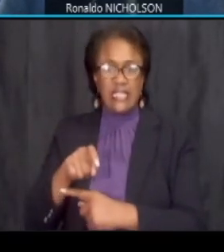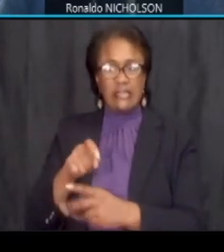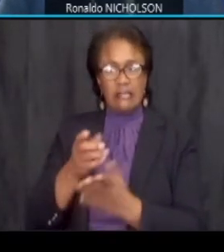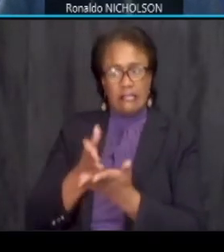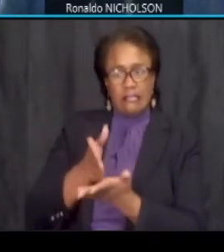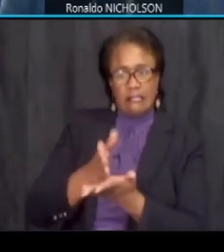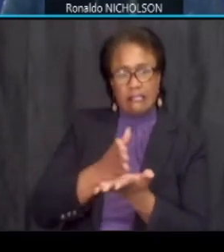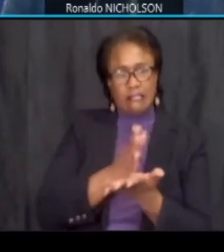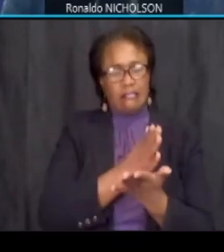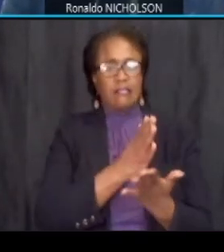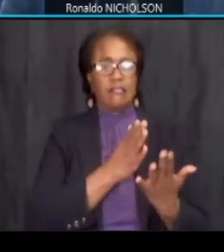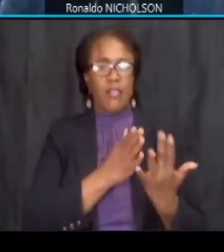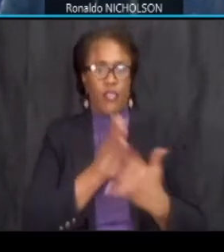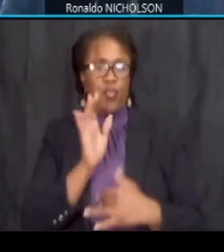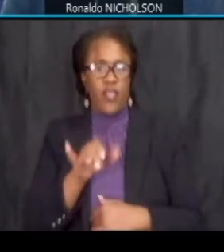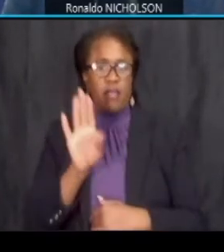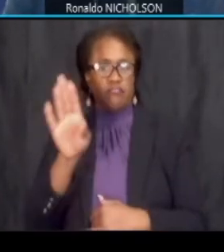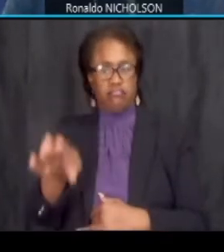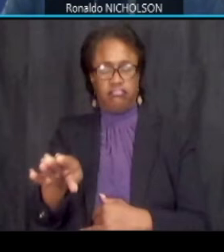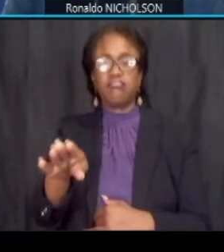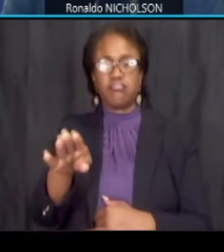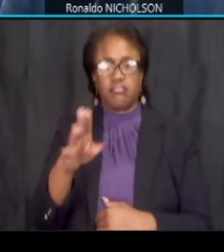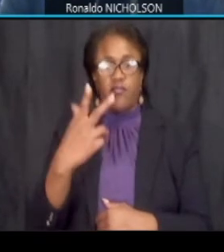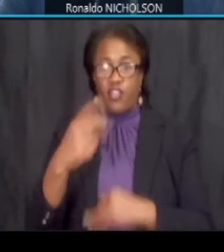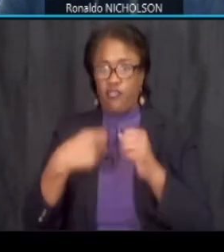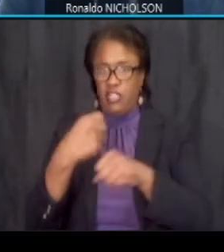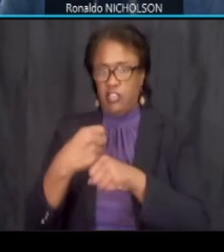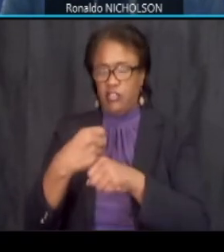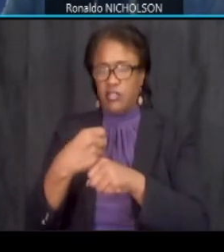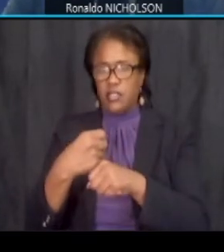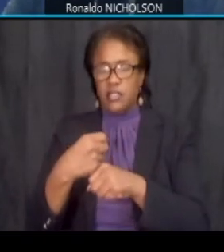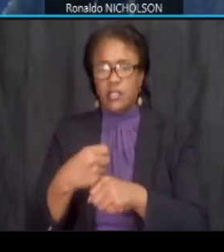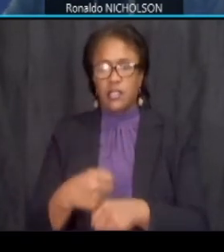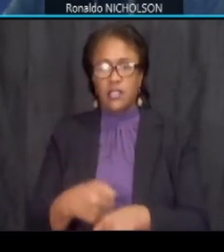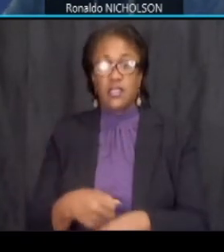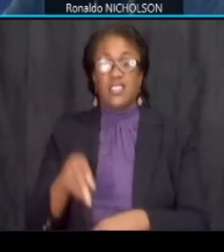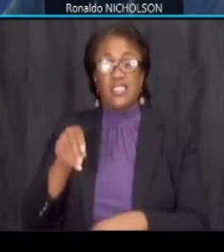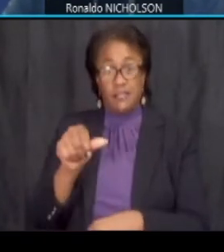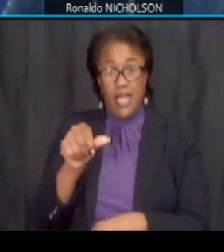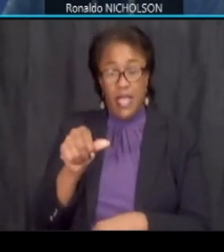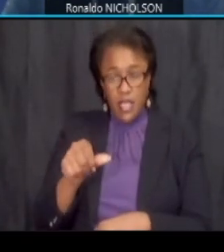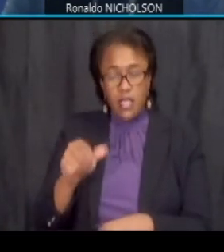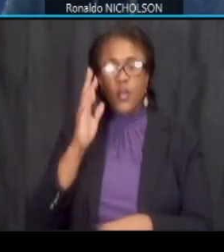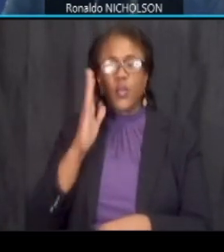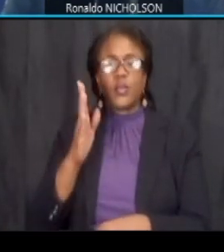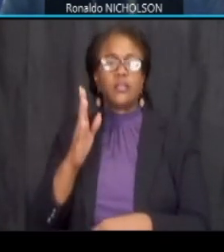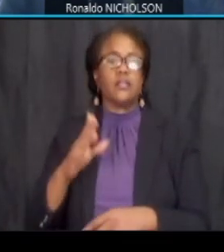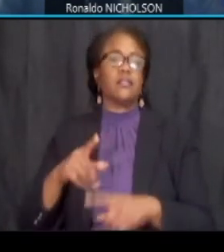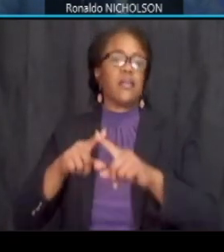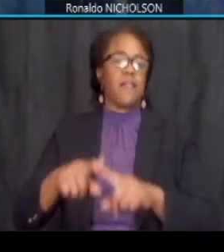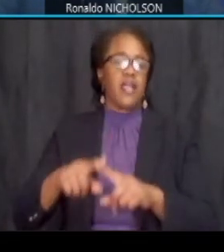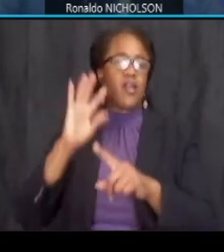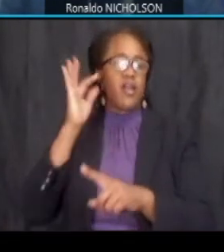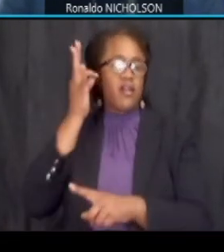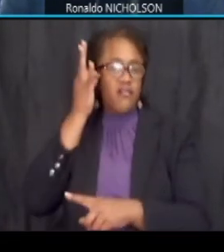three years compensation for these easements will be in accordance with federal highway guidelines